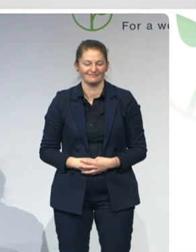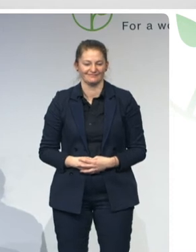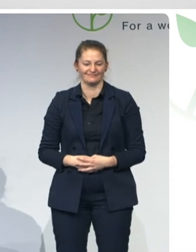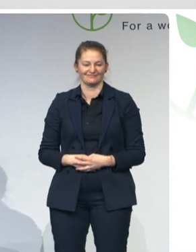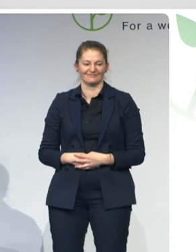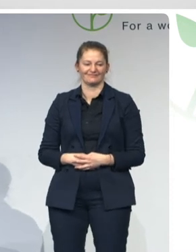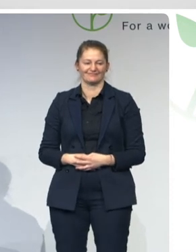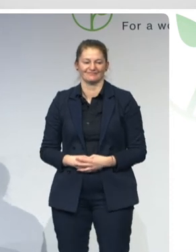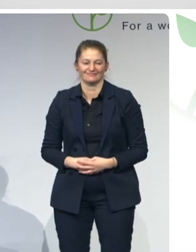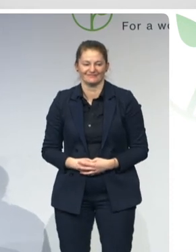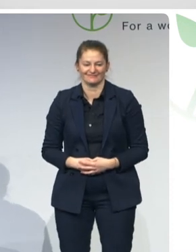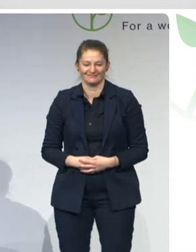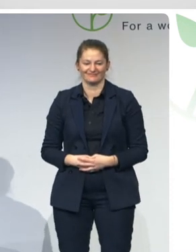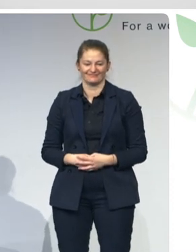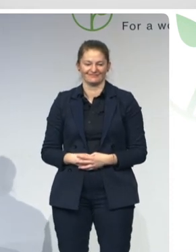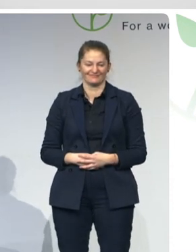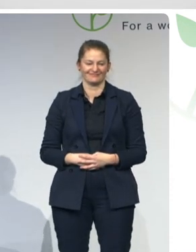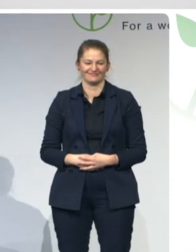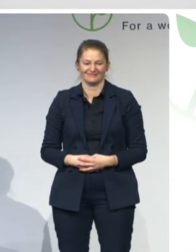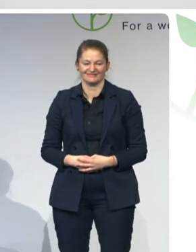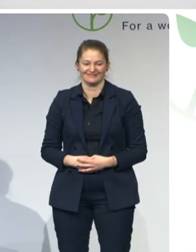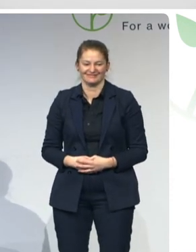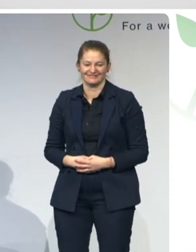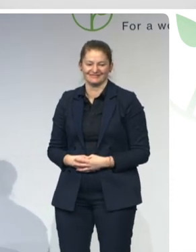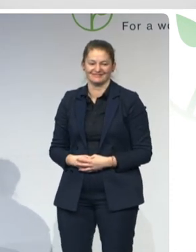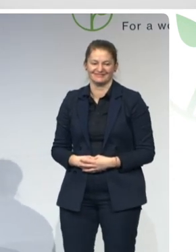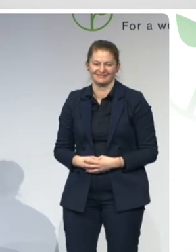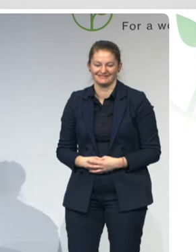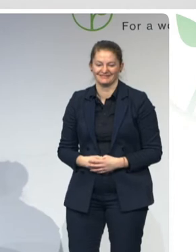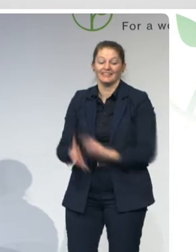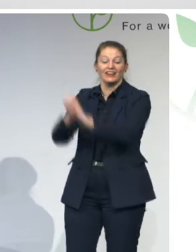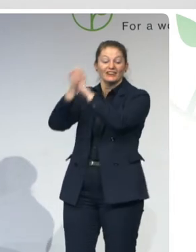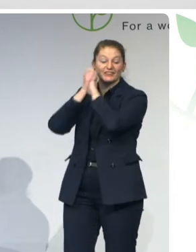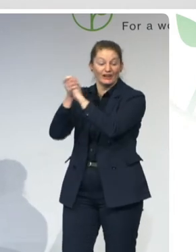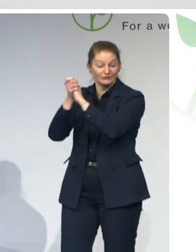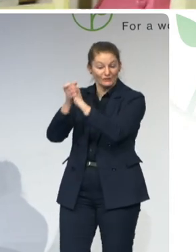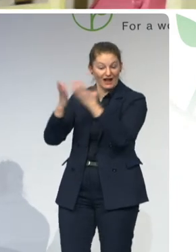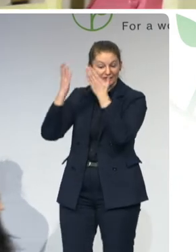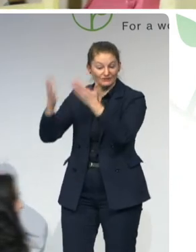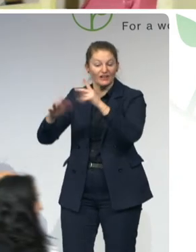Congratulations to Save the Children Philippines for their good solid project KASALI. Which means no one is left